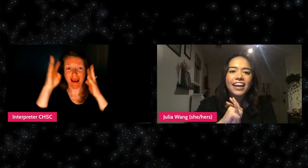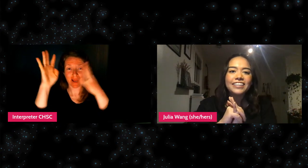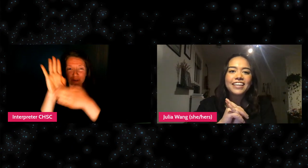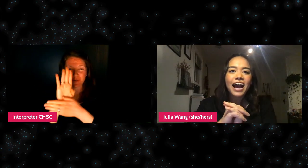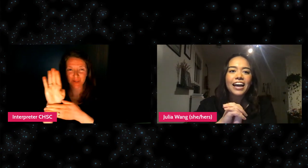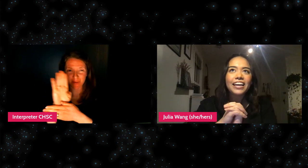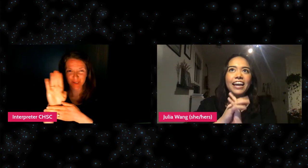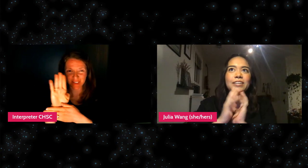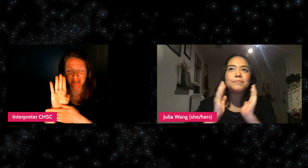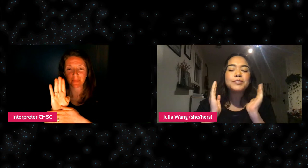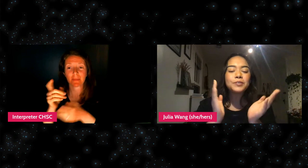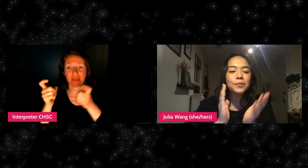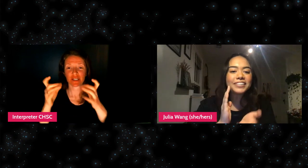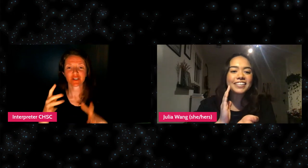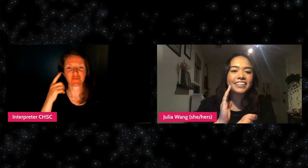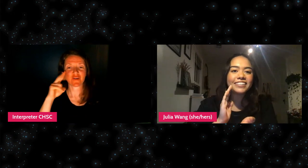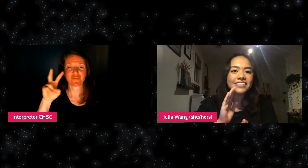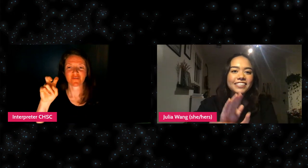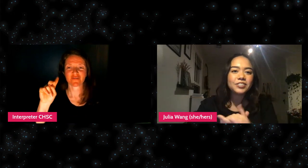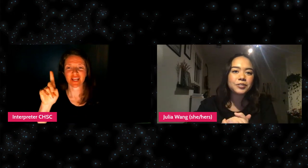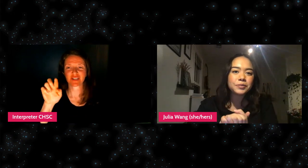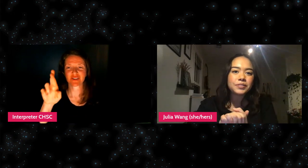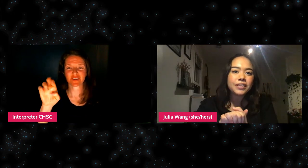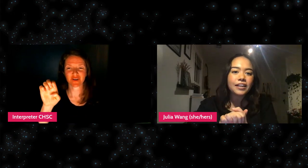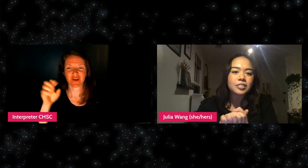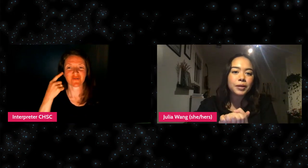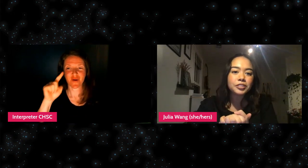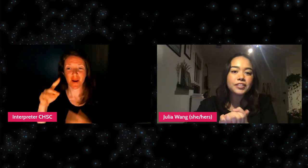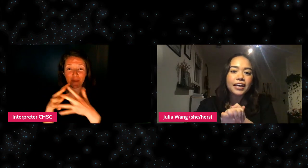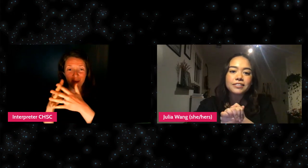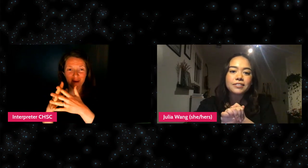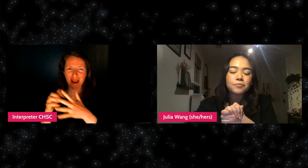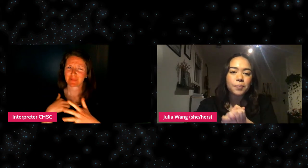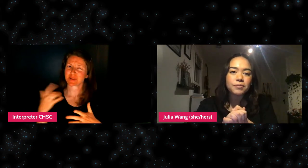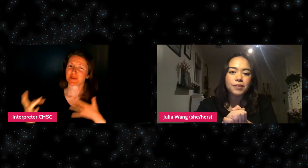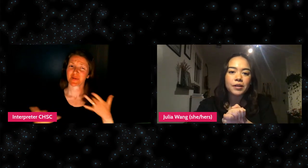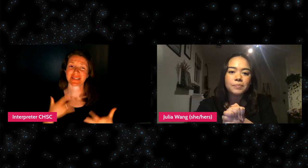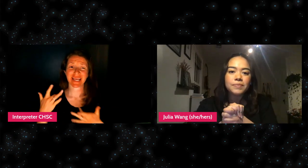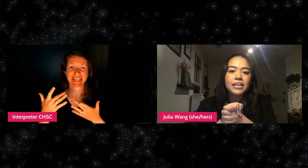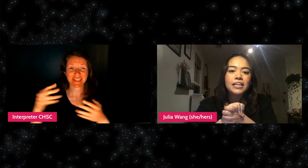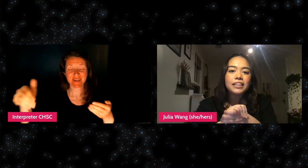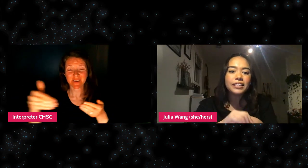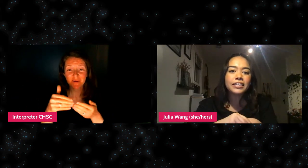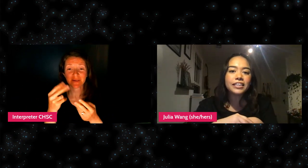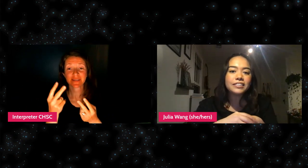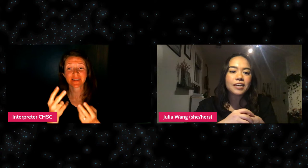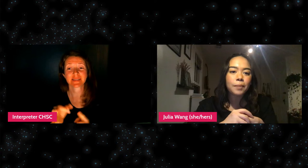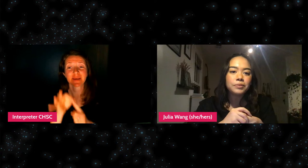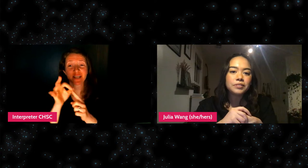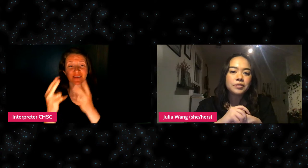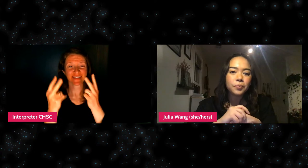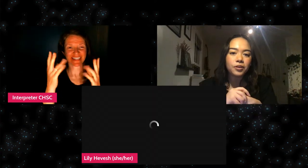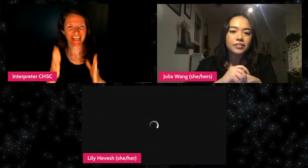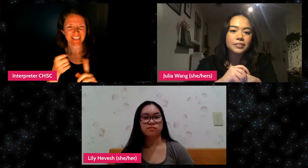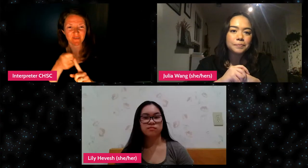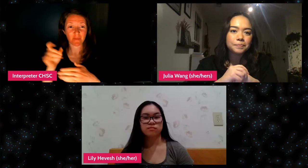And I am so excited to introduce our special guests from the film "Lily Topples The World."